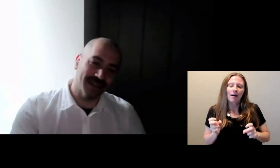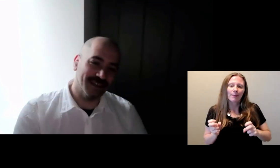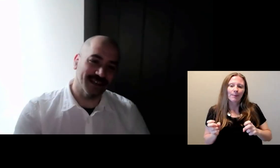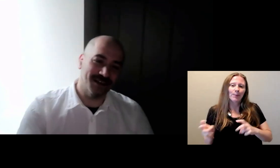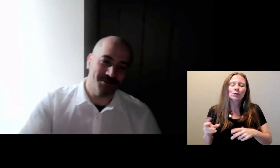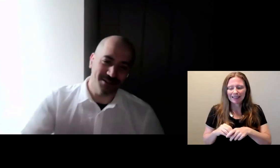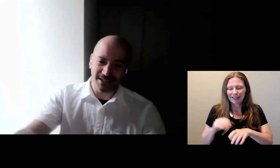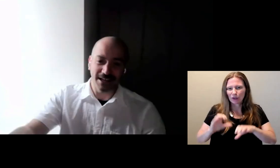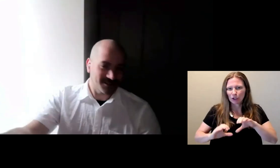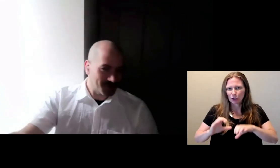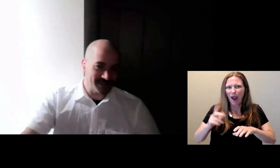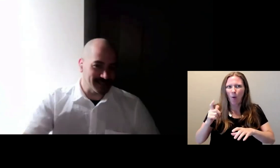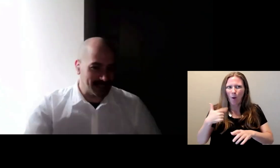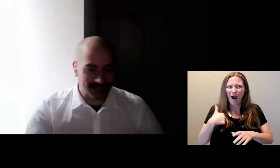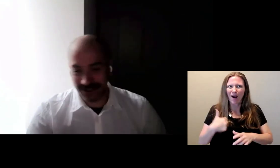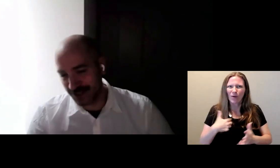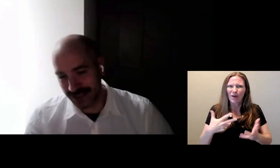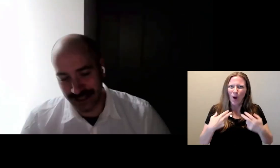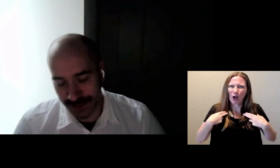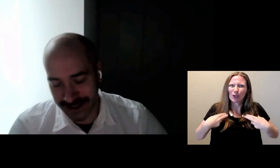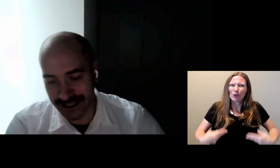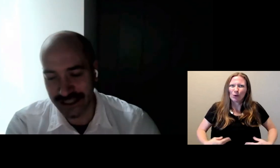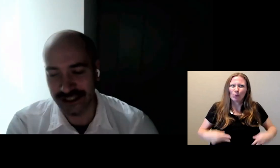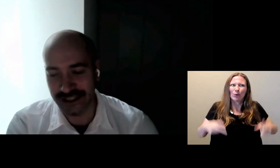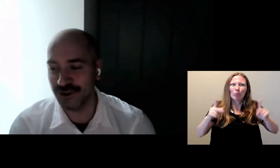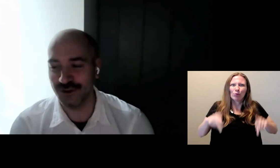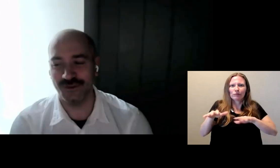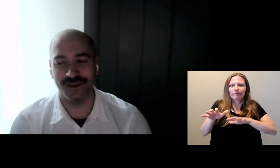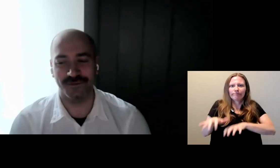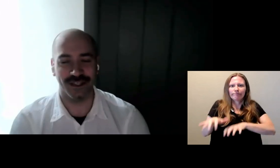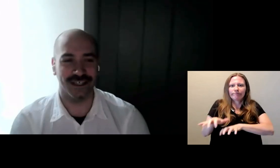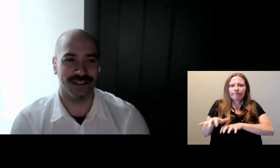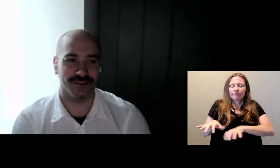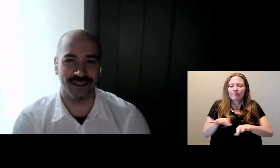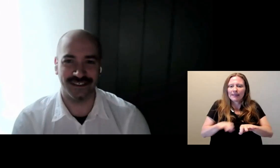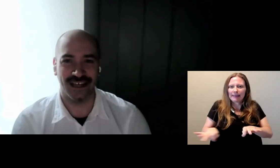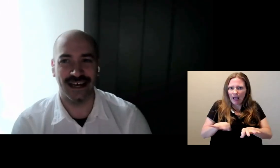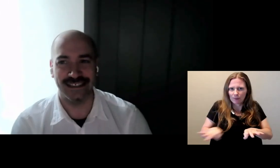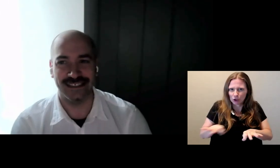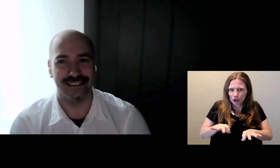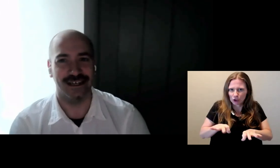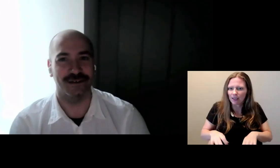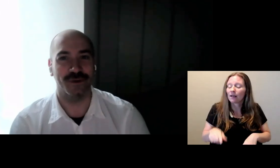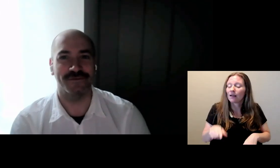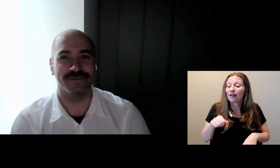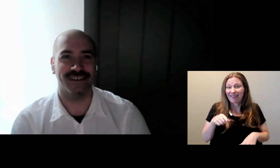But I think tonight's presentation or today's presentation for you -- it really illustrates that.